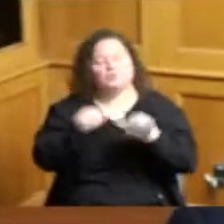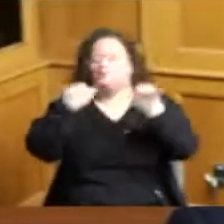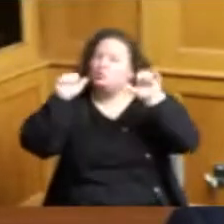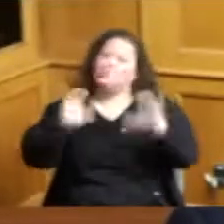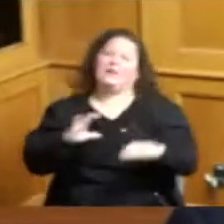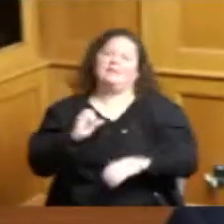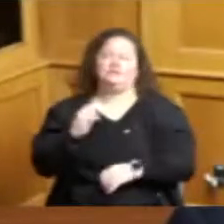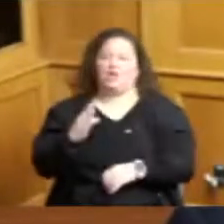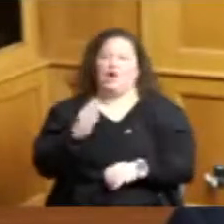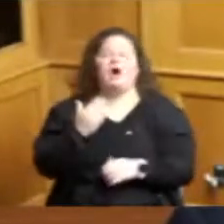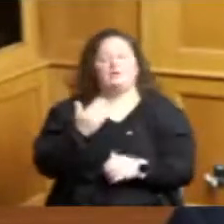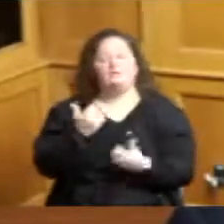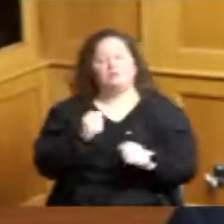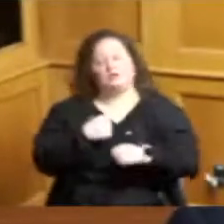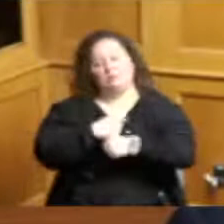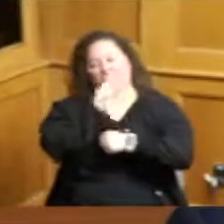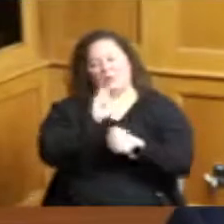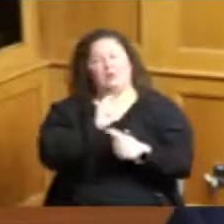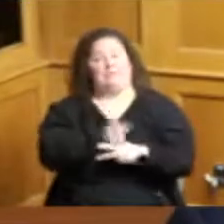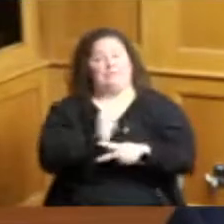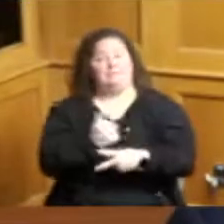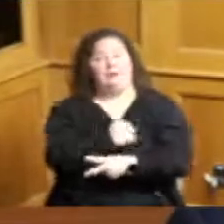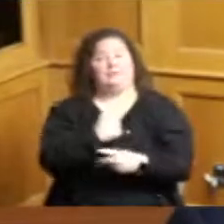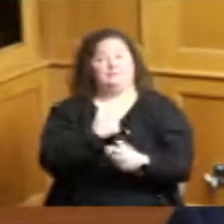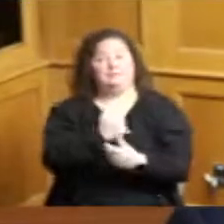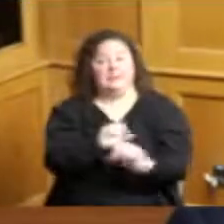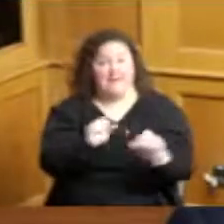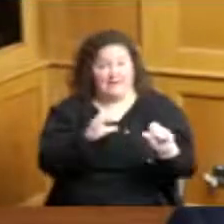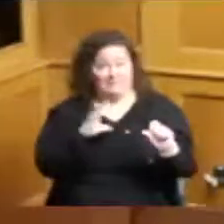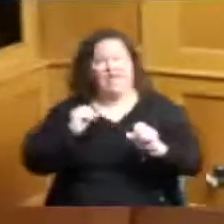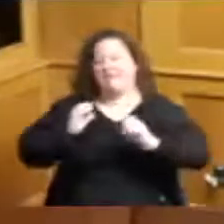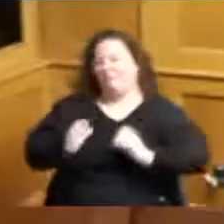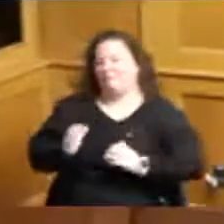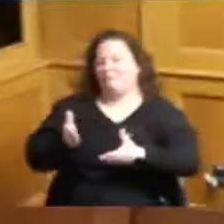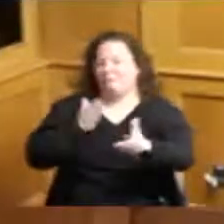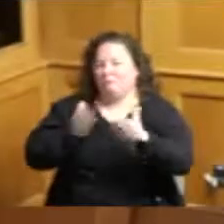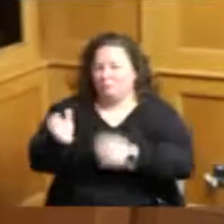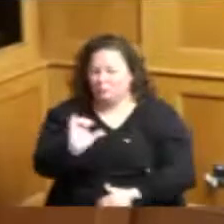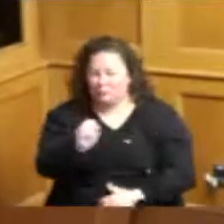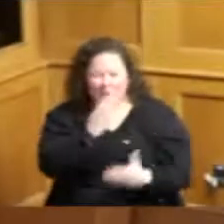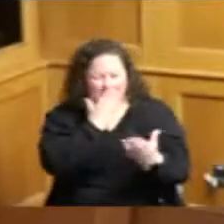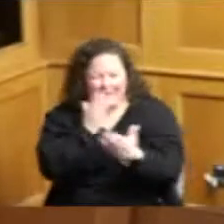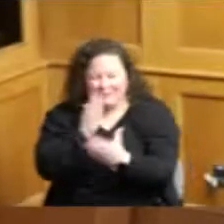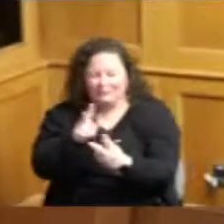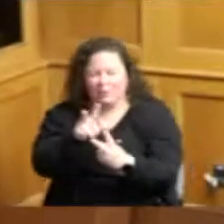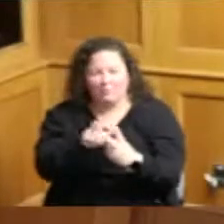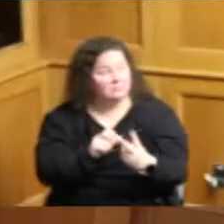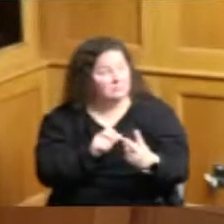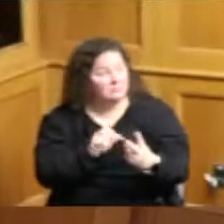sure that we stay safe so I just wanted to thank them for that thank you and you have openings you